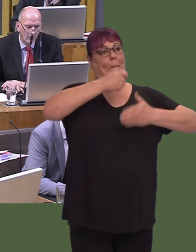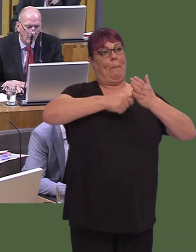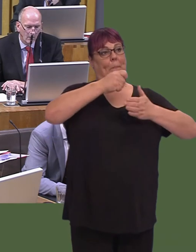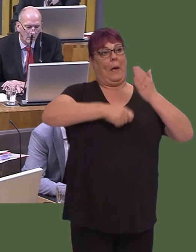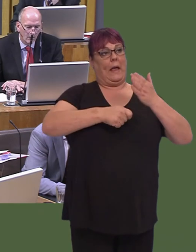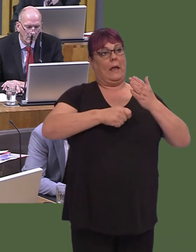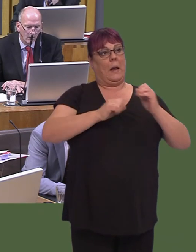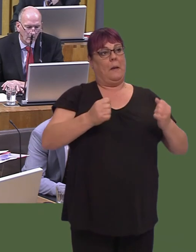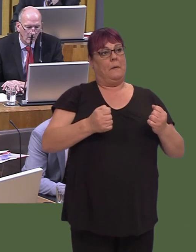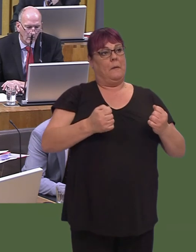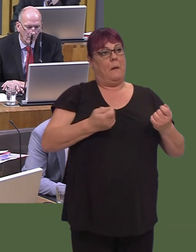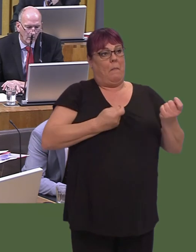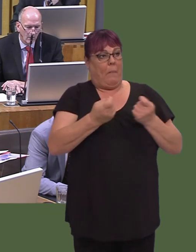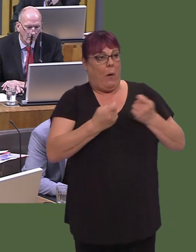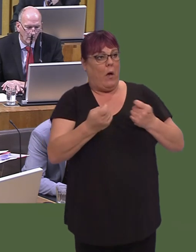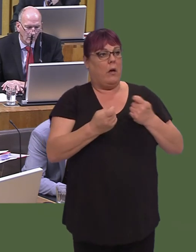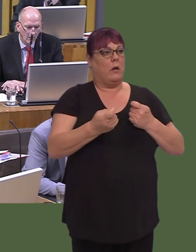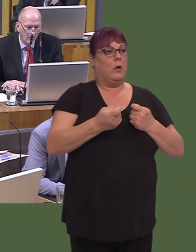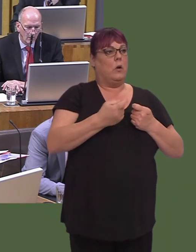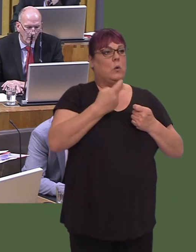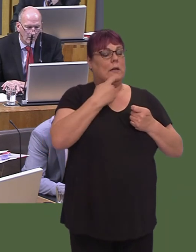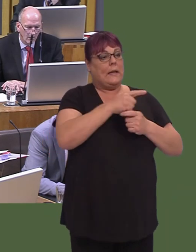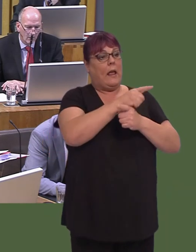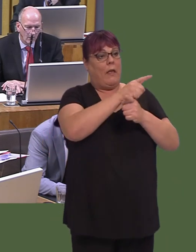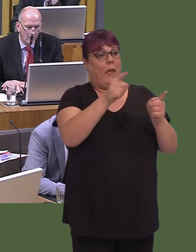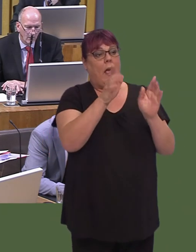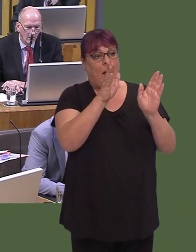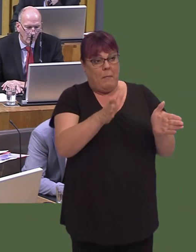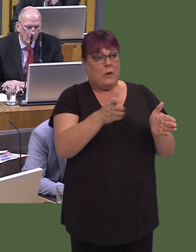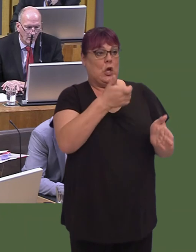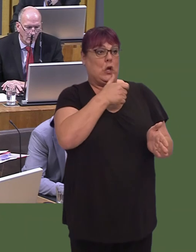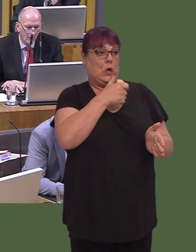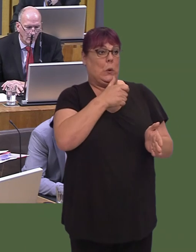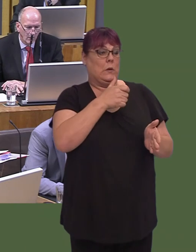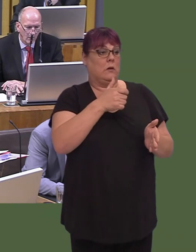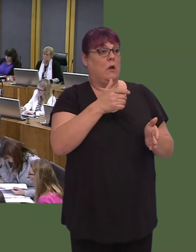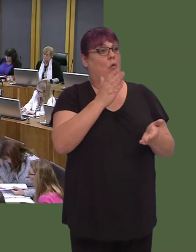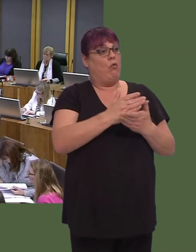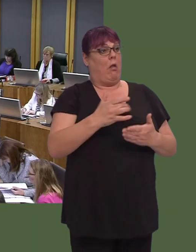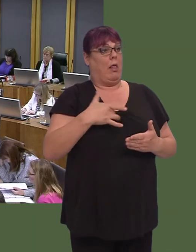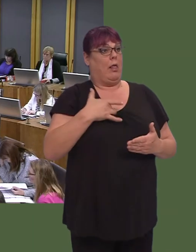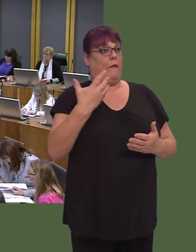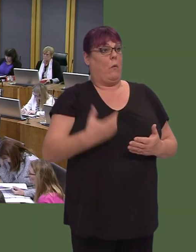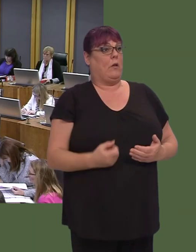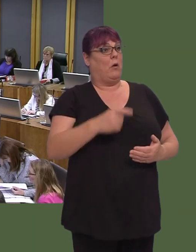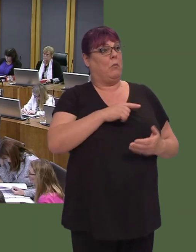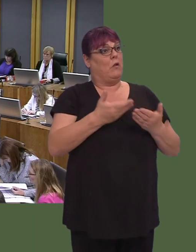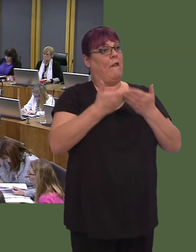ensure the wider adoption of the real living wage as part of fair work across the economy. Y Llywydd / The Llywydd: Ac yn olaf, cwestiwn 8. Bethan Sayed.